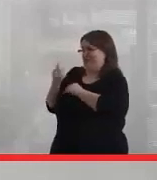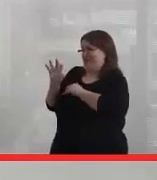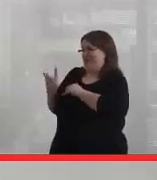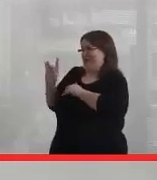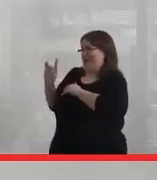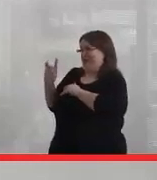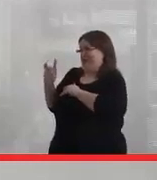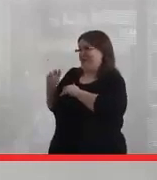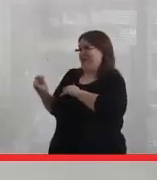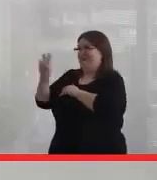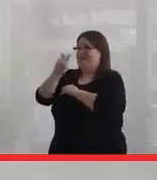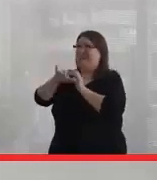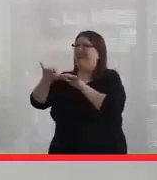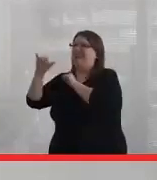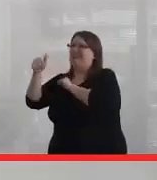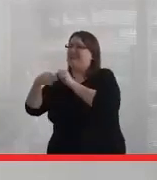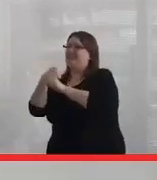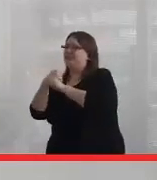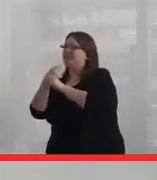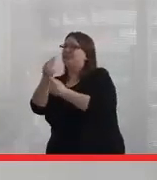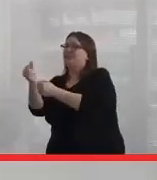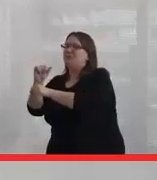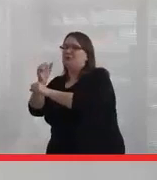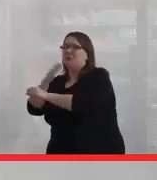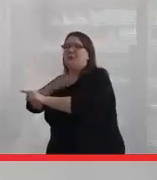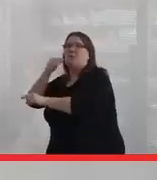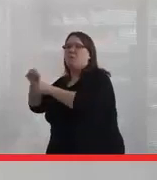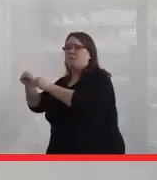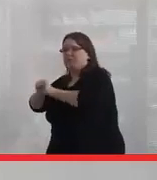I left for 10 years to do work in my home community,